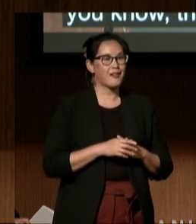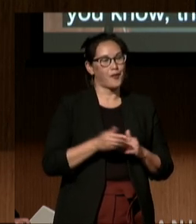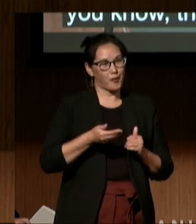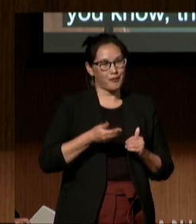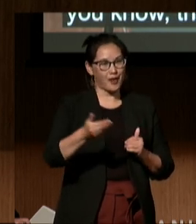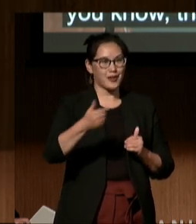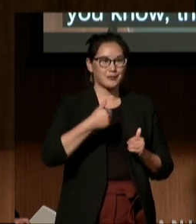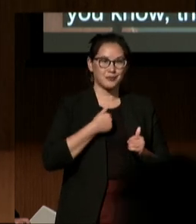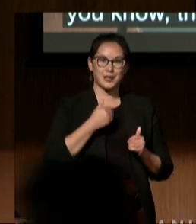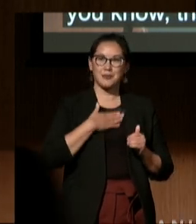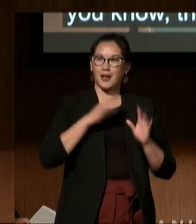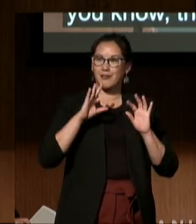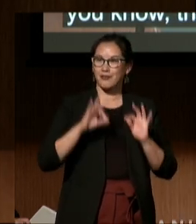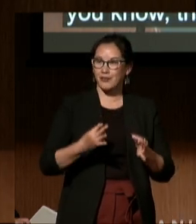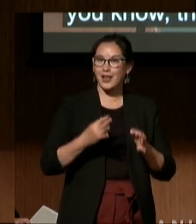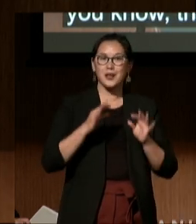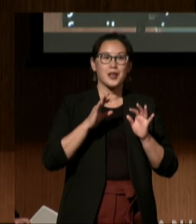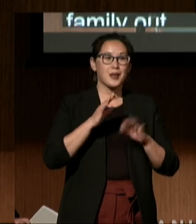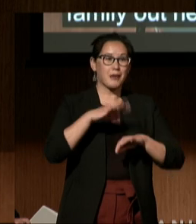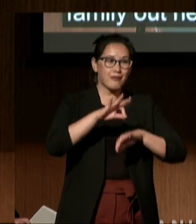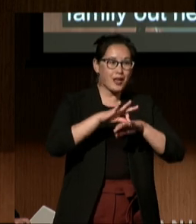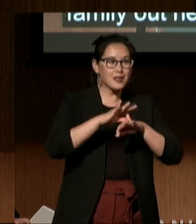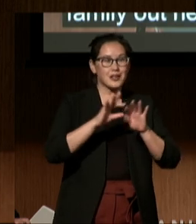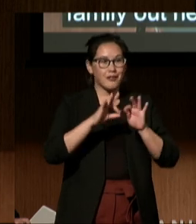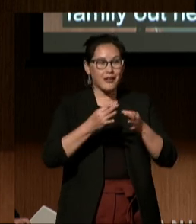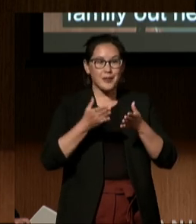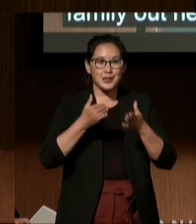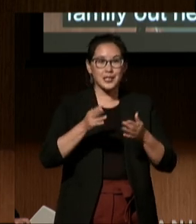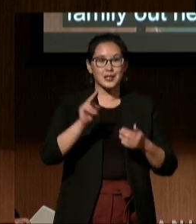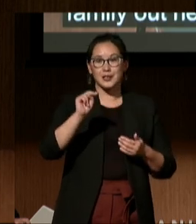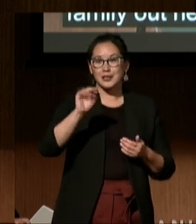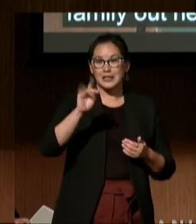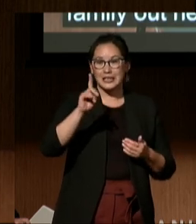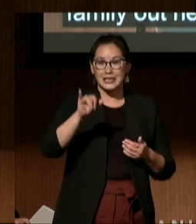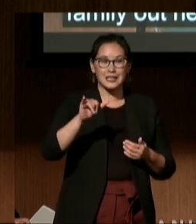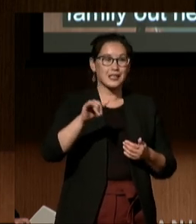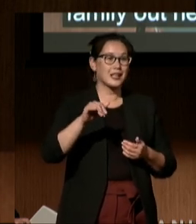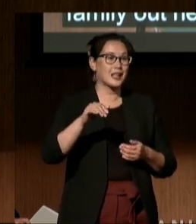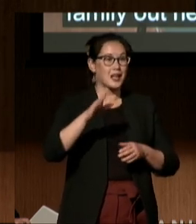I'm here with my family, my fiancée Nikki, my son Jayden, and my daughter Brielle.